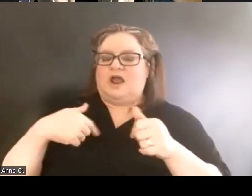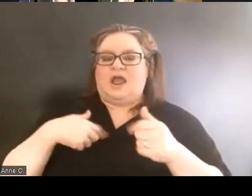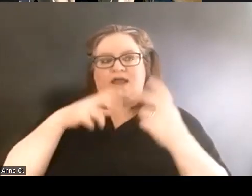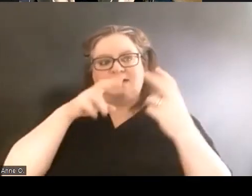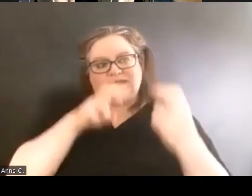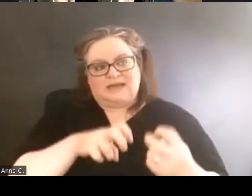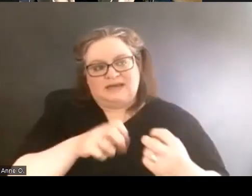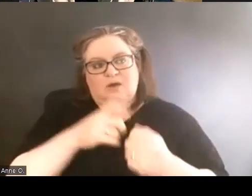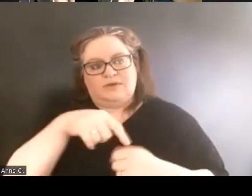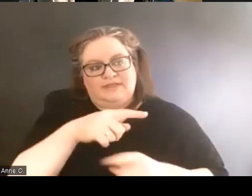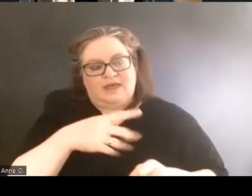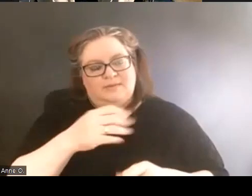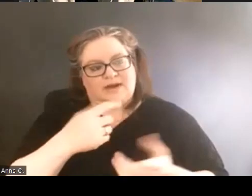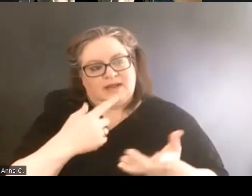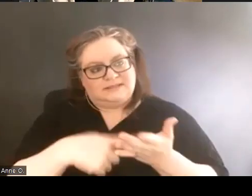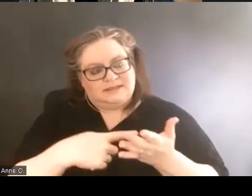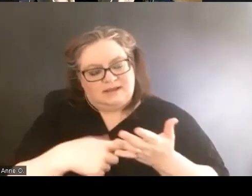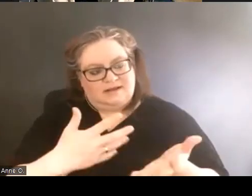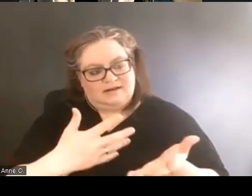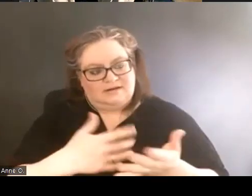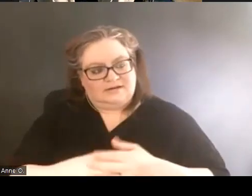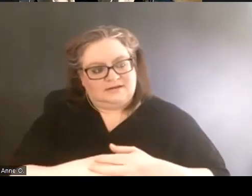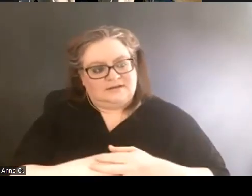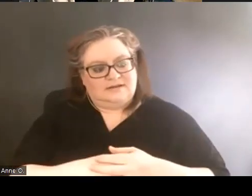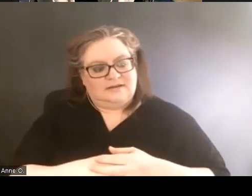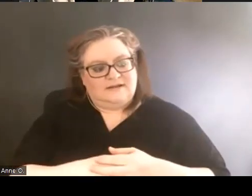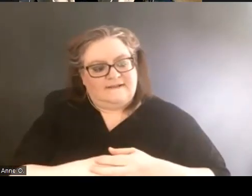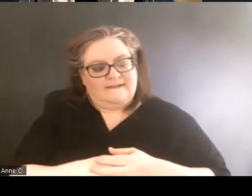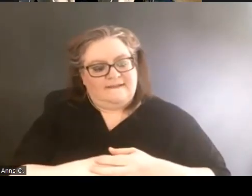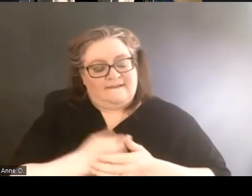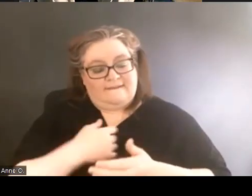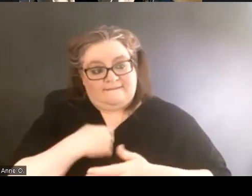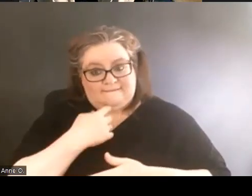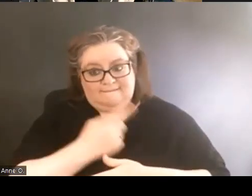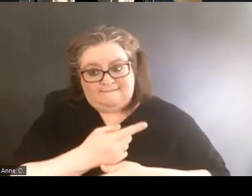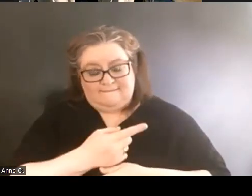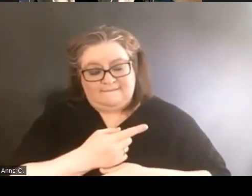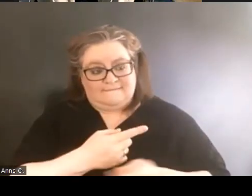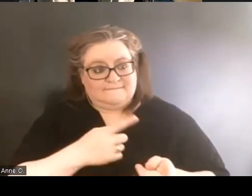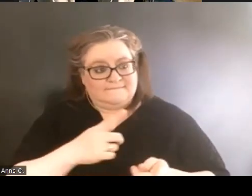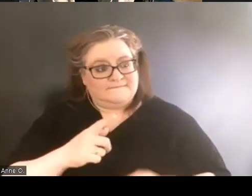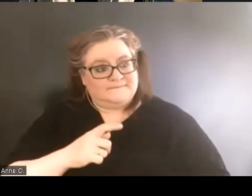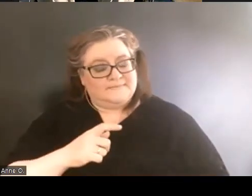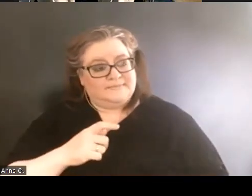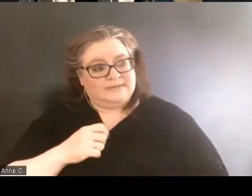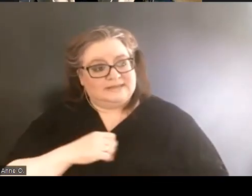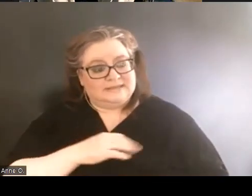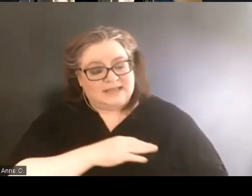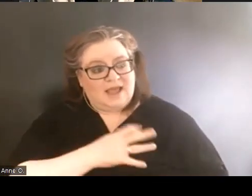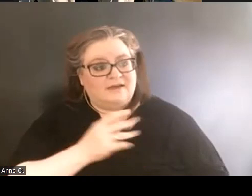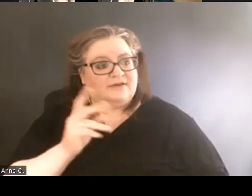and said, you know, staff and people who work for the campus